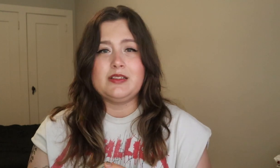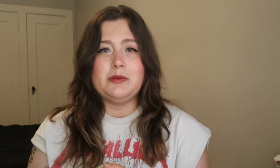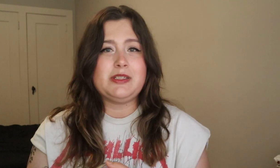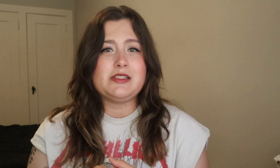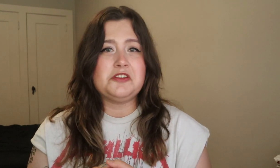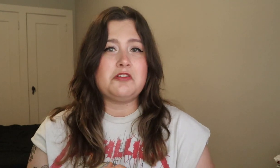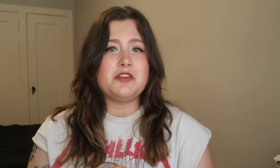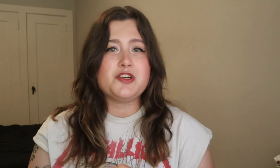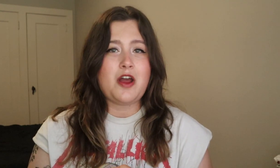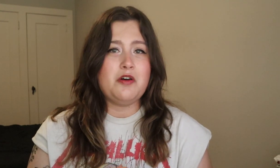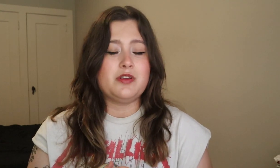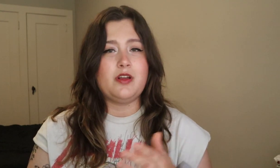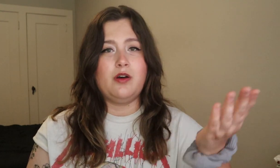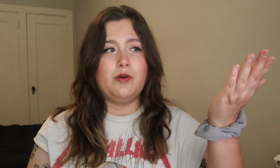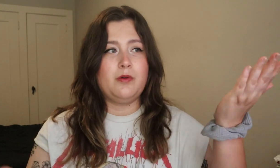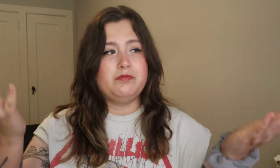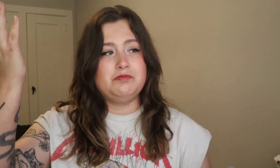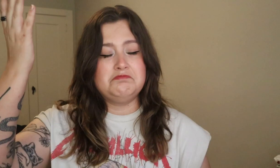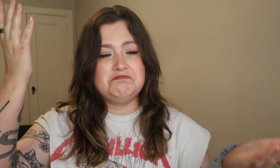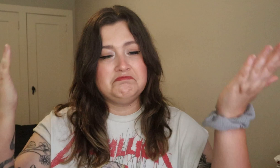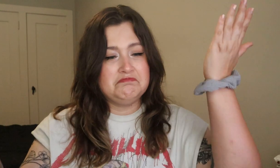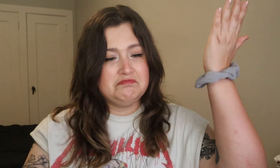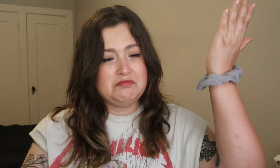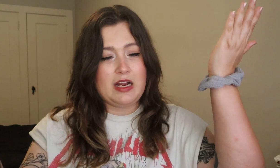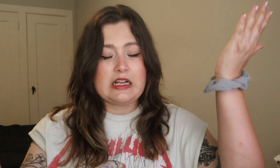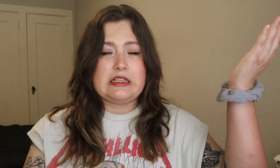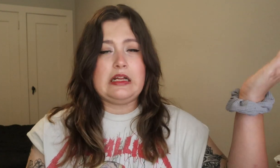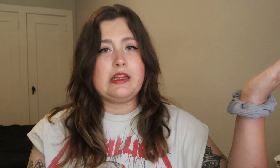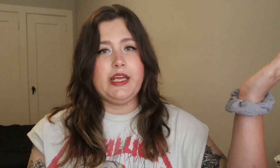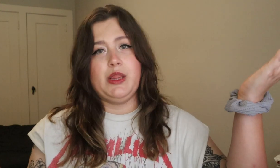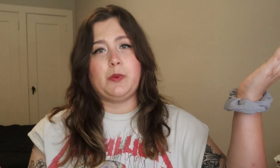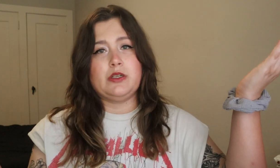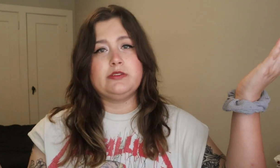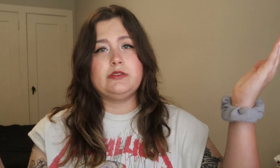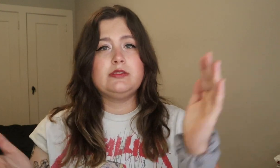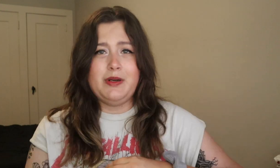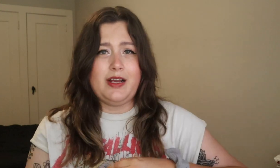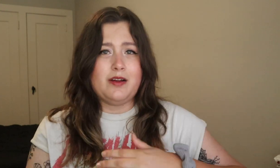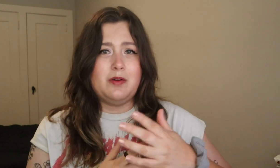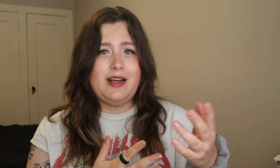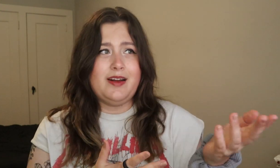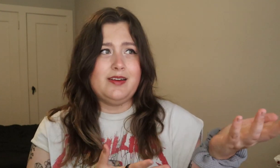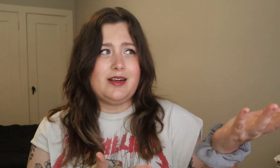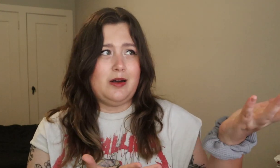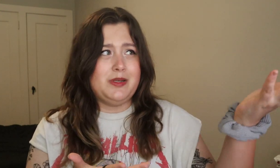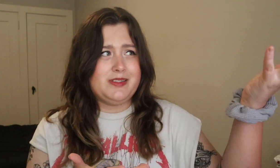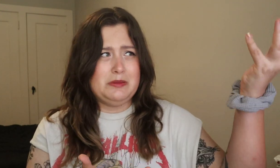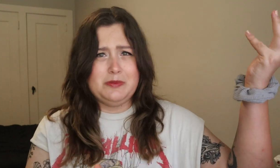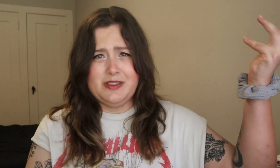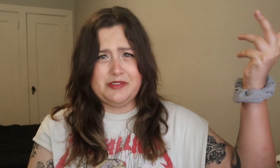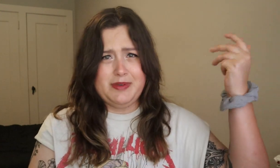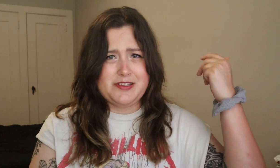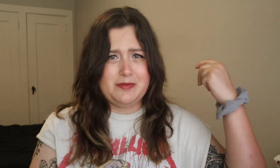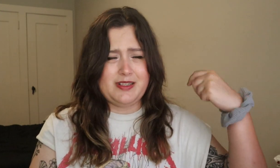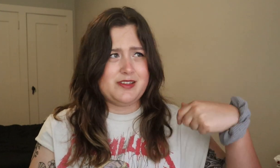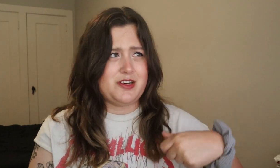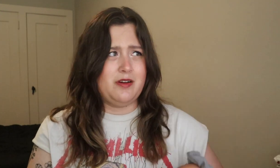Seems he's still on the show, so I guess it's not the end of the world, but yeah. Go ahead in the comments, tell me more information about the show.